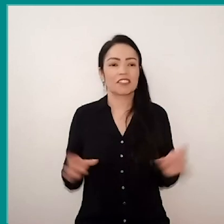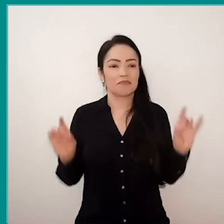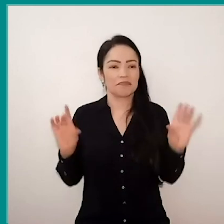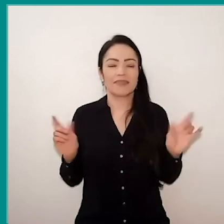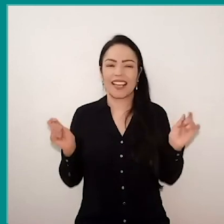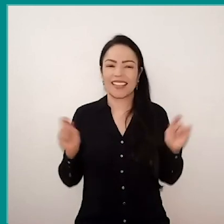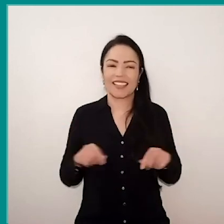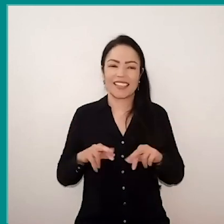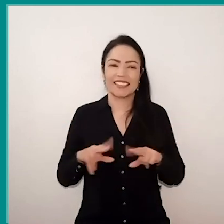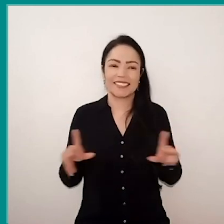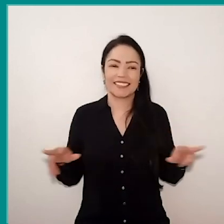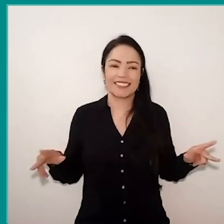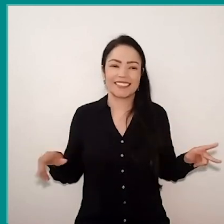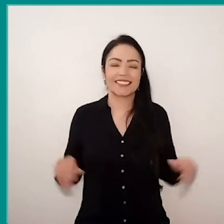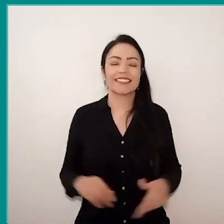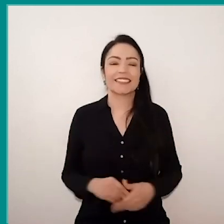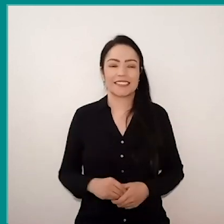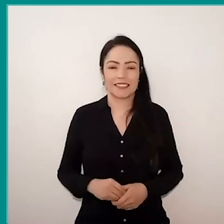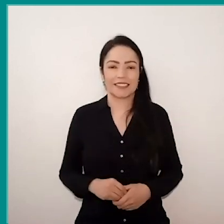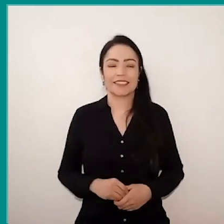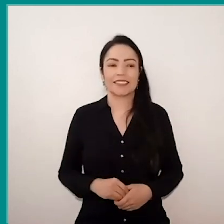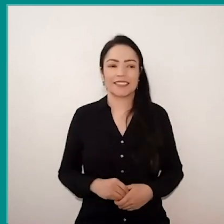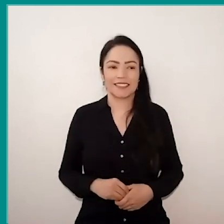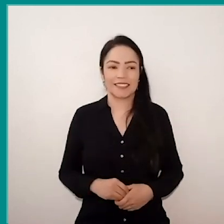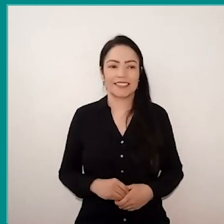for us, so… I imagine that like you,